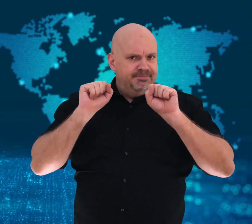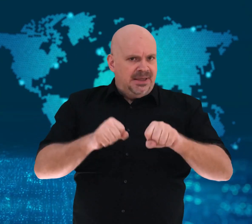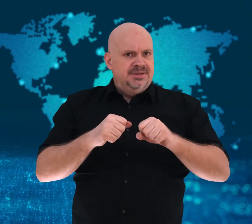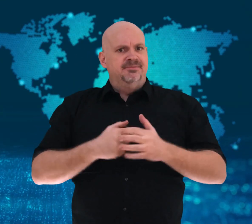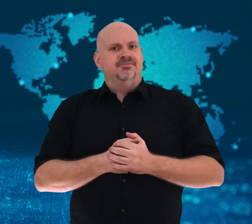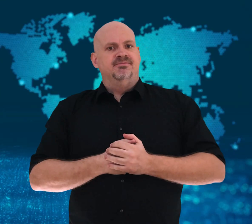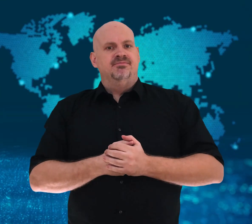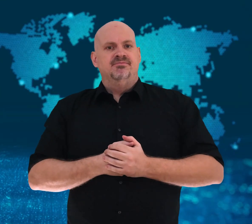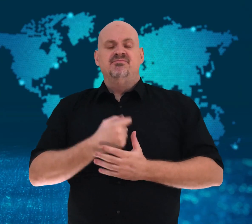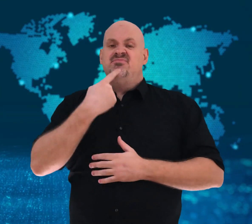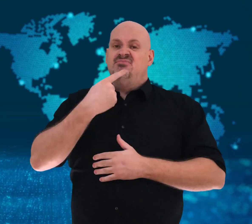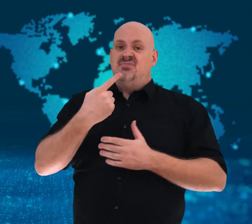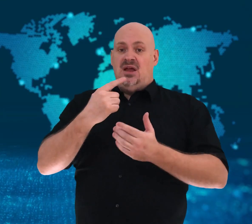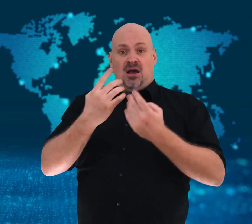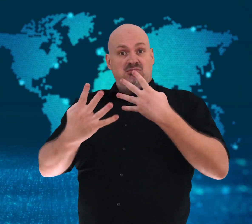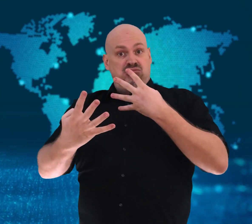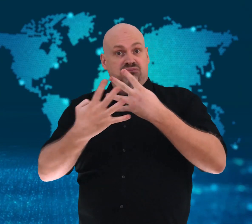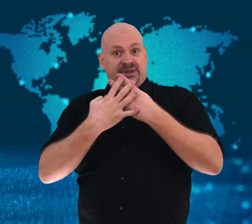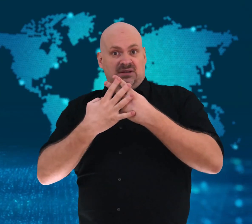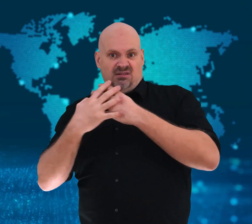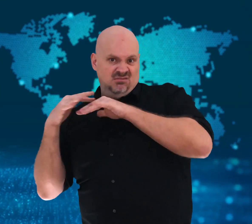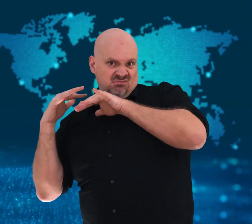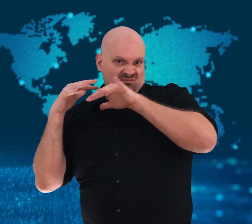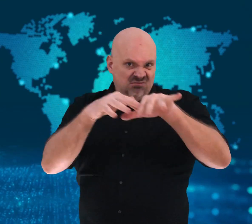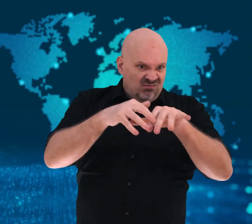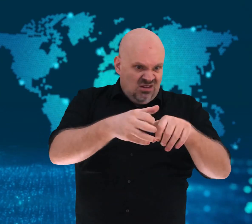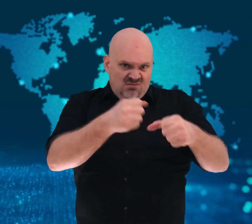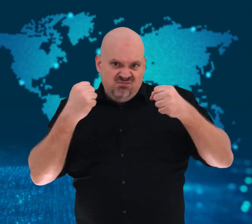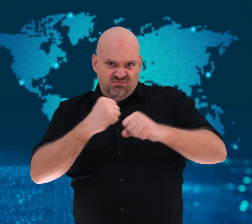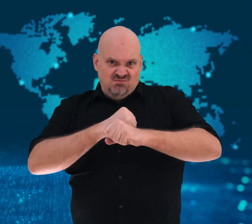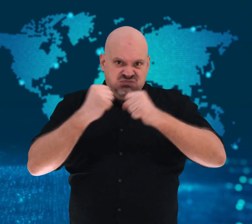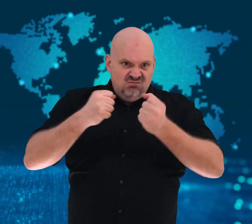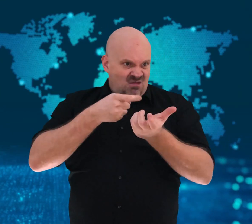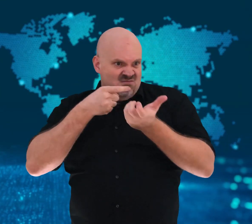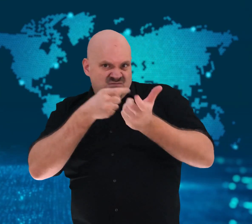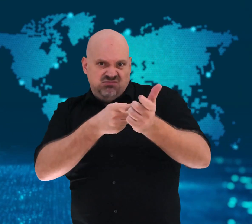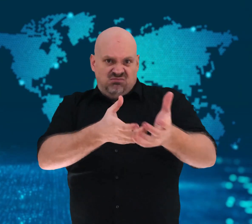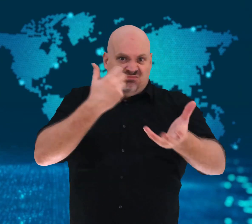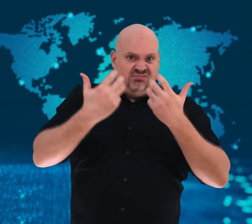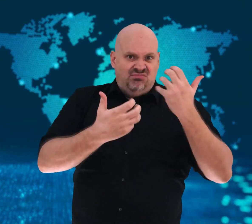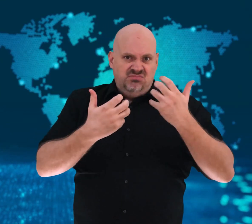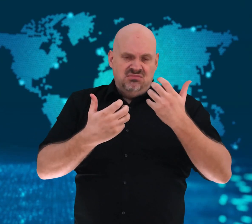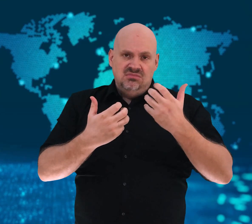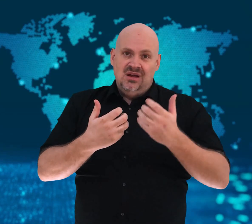be allowed to live to “tell their story”.